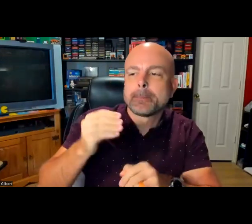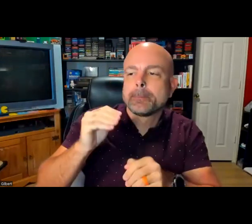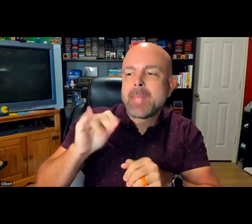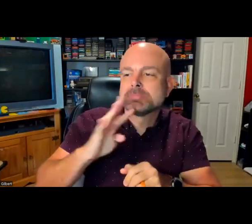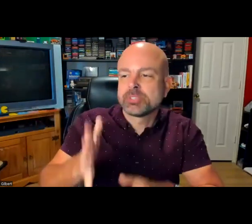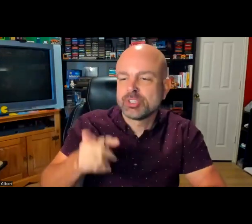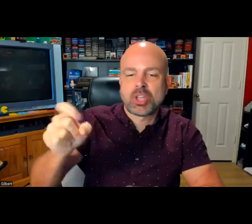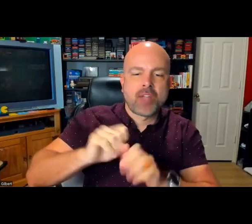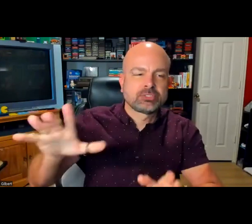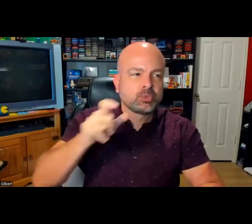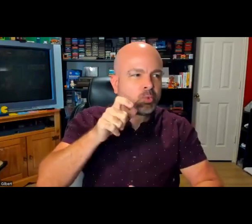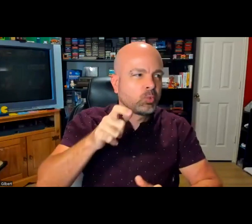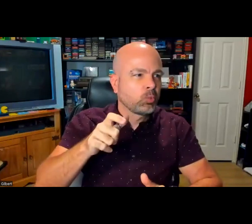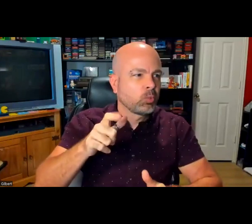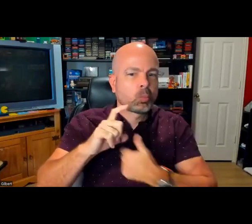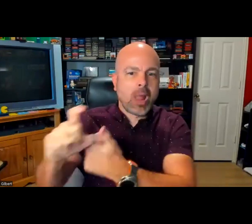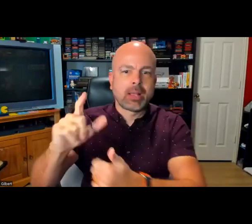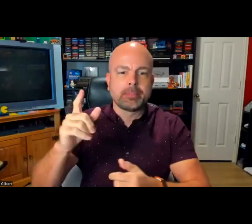list where the captioning of this people would be